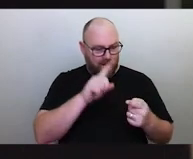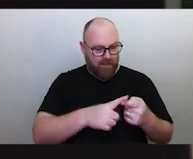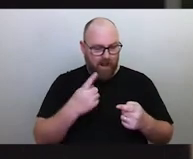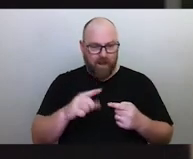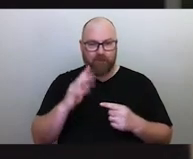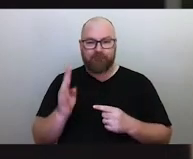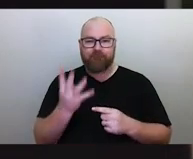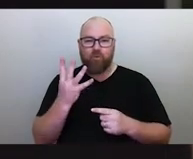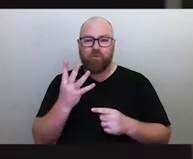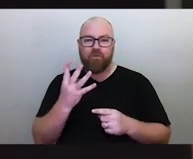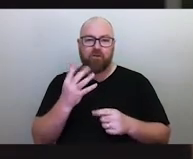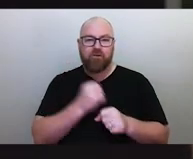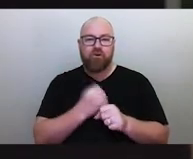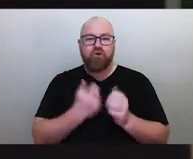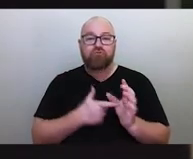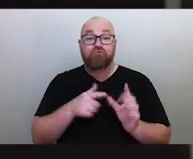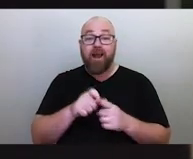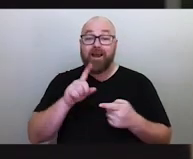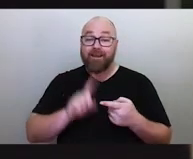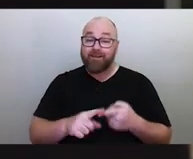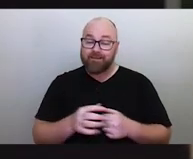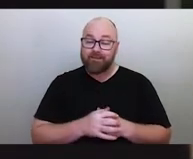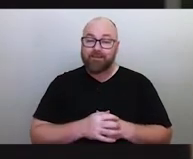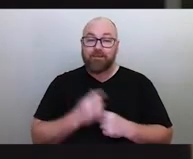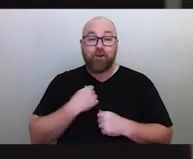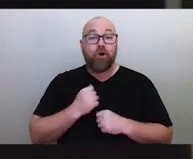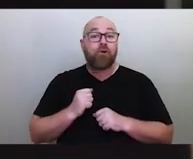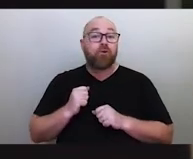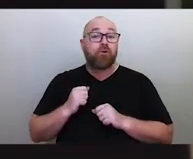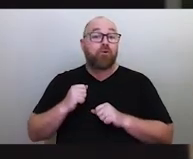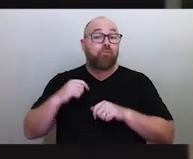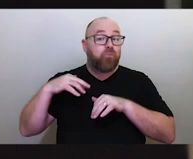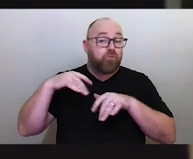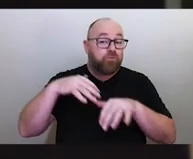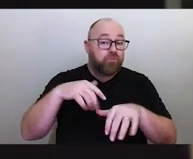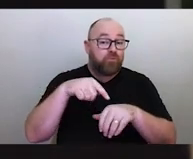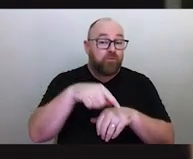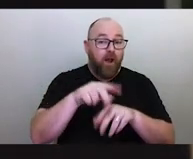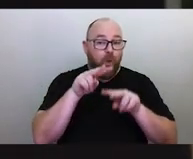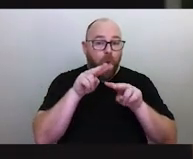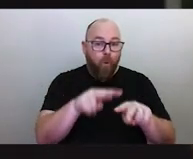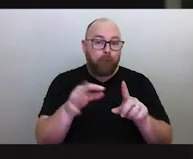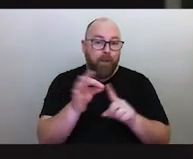And we went down and looked at Parramatta River from